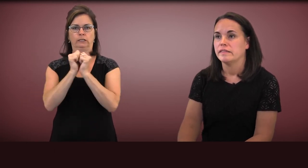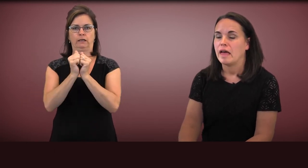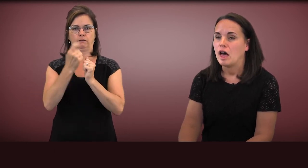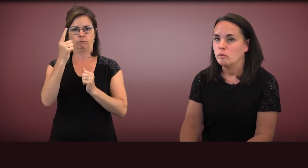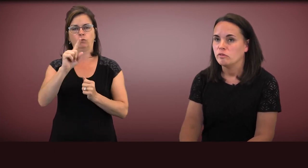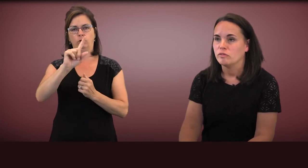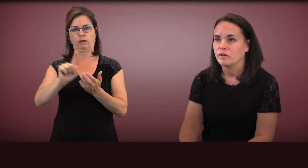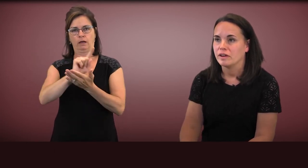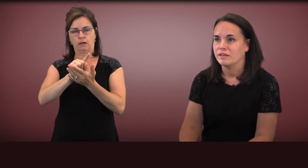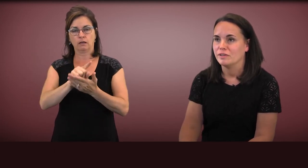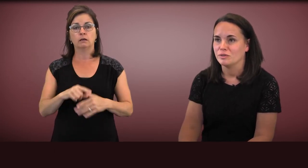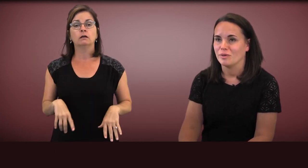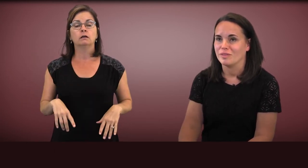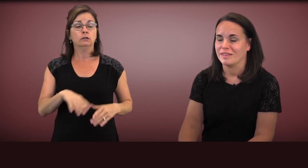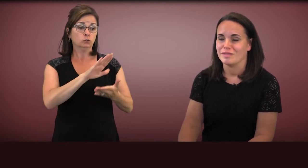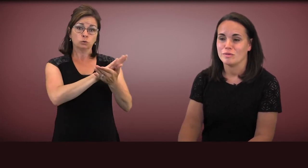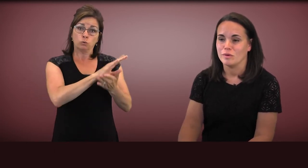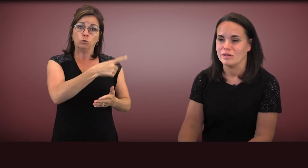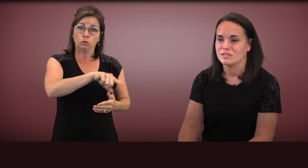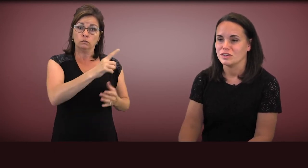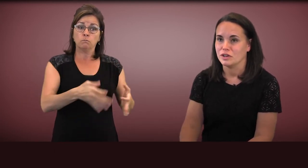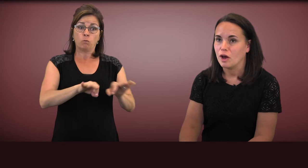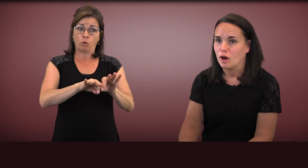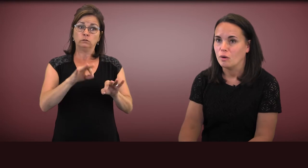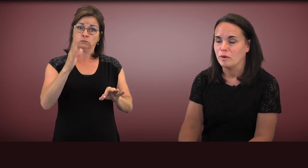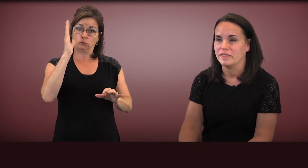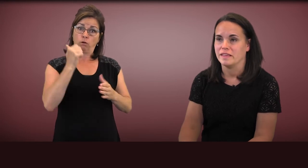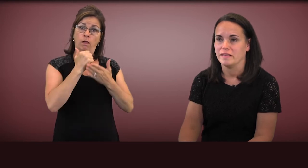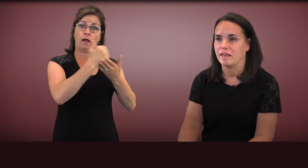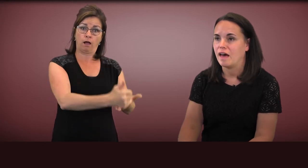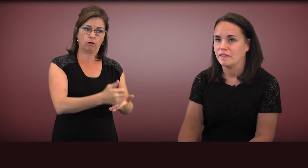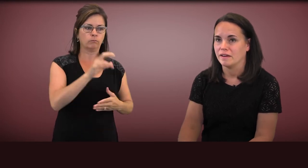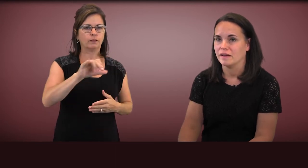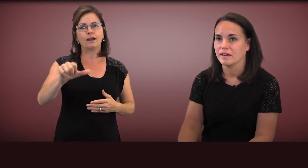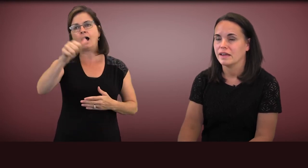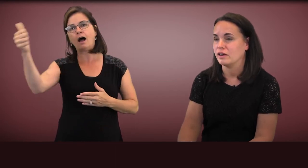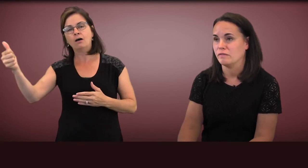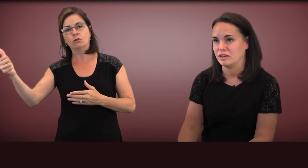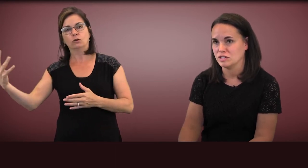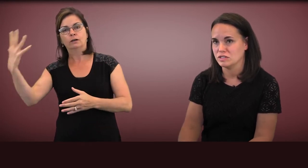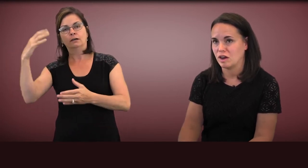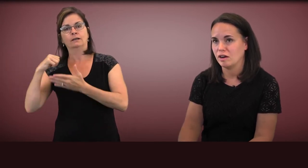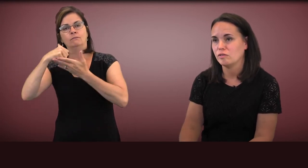It's helpful for individuals in schools to know what these other interventions are,